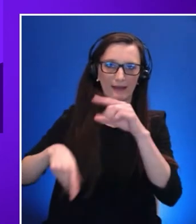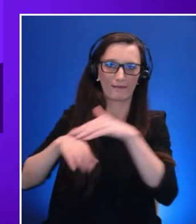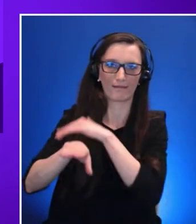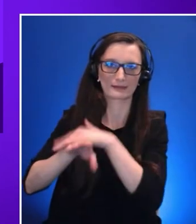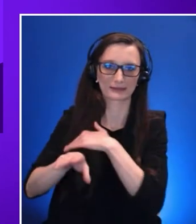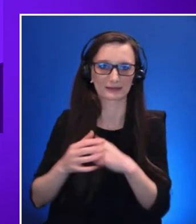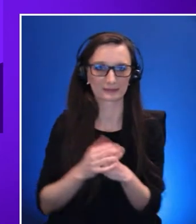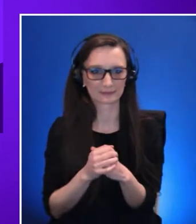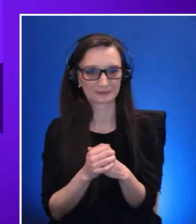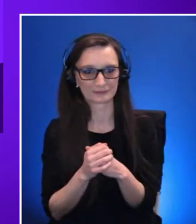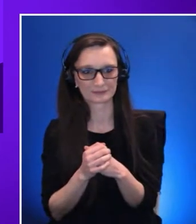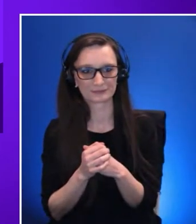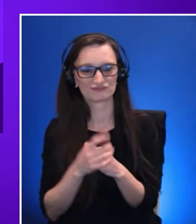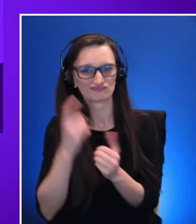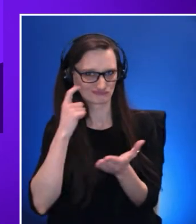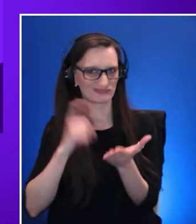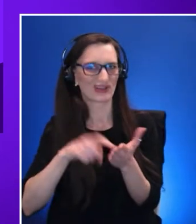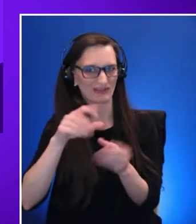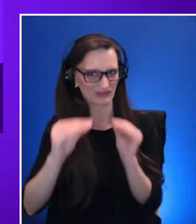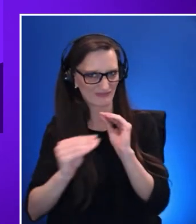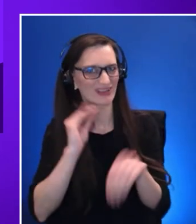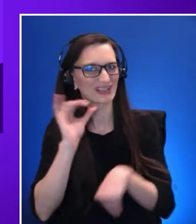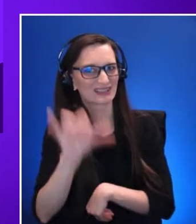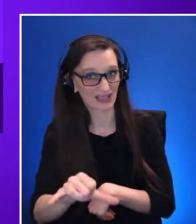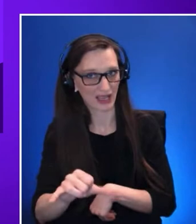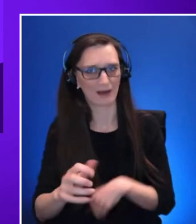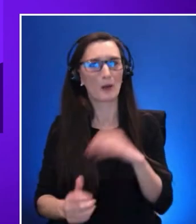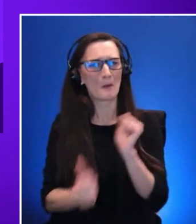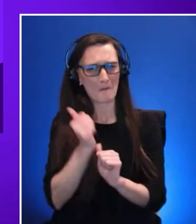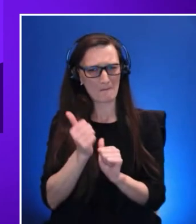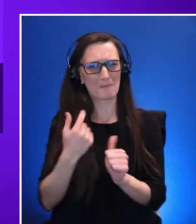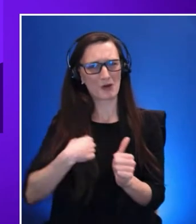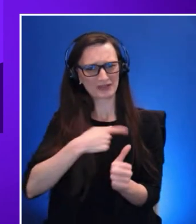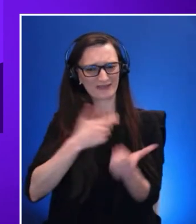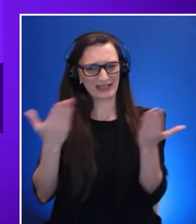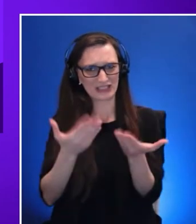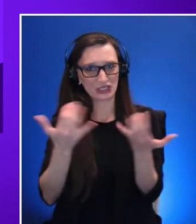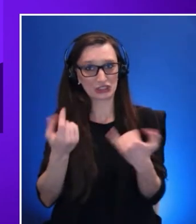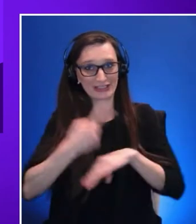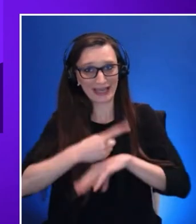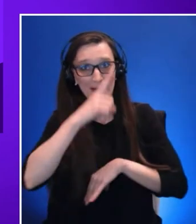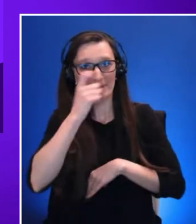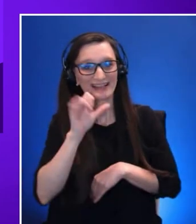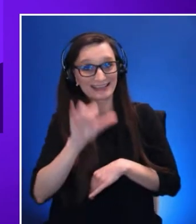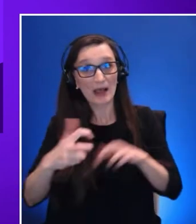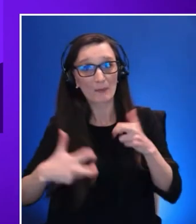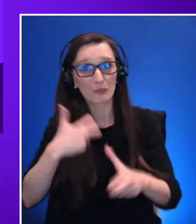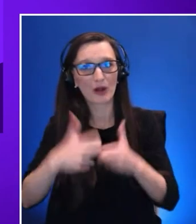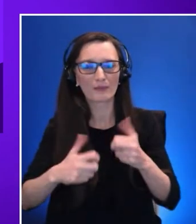of us are here today because this is a difficult problem to solve for. But we need to be imagining